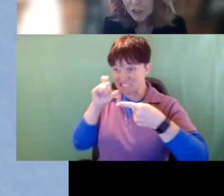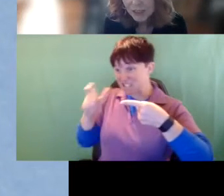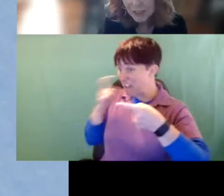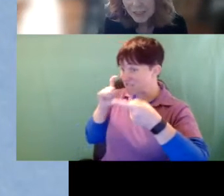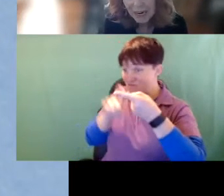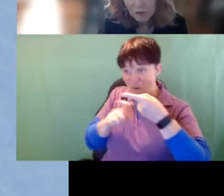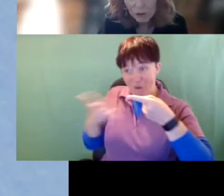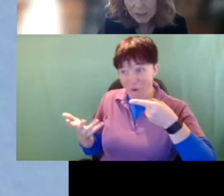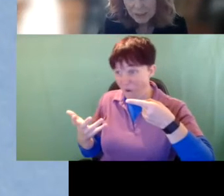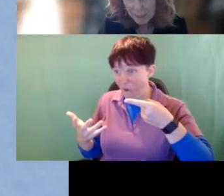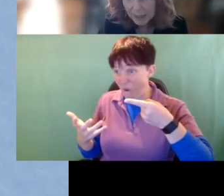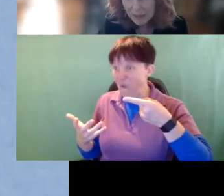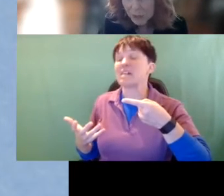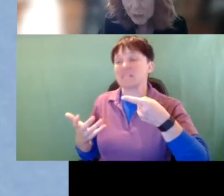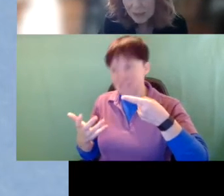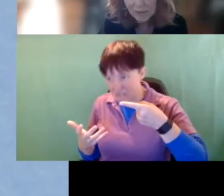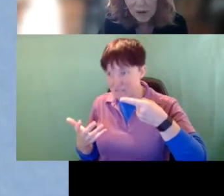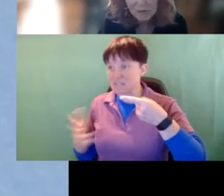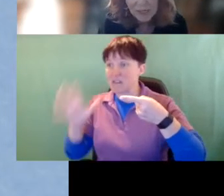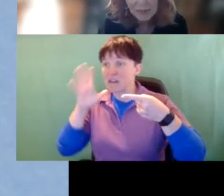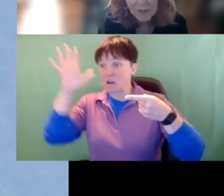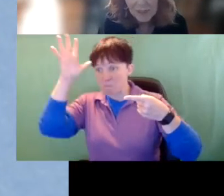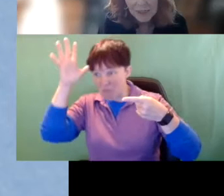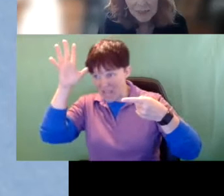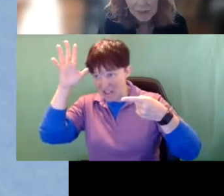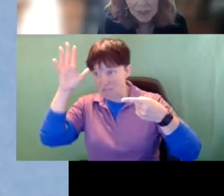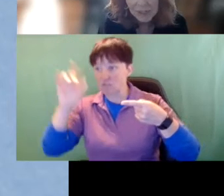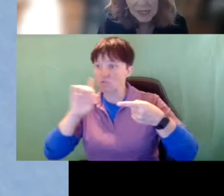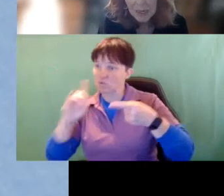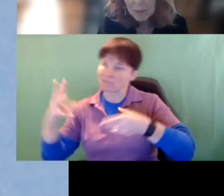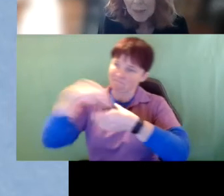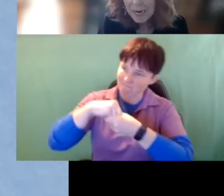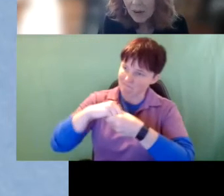She is now, of course, her parents really involved in advocacy efforts but now they